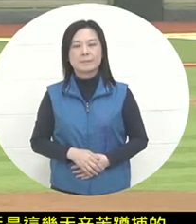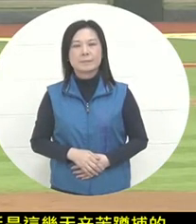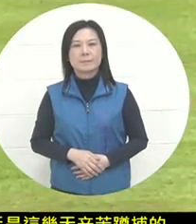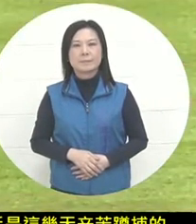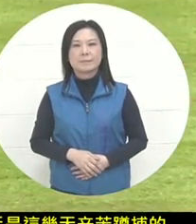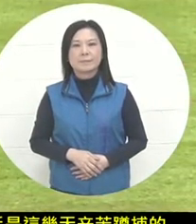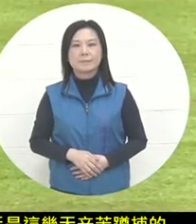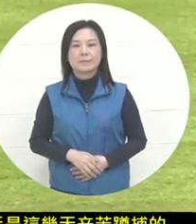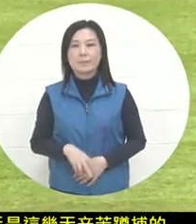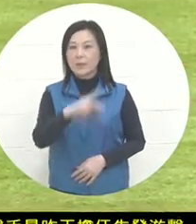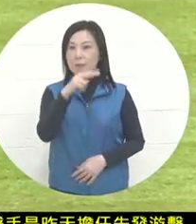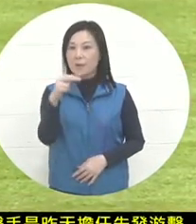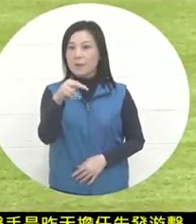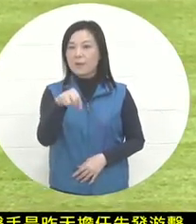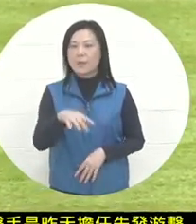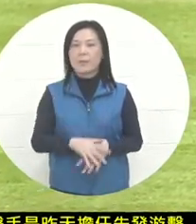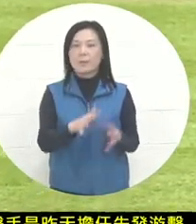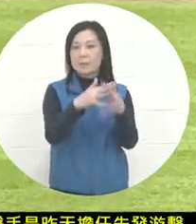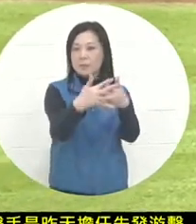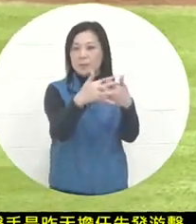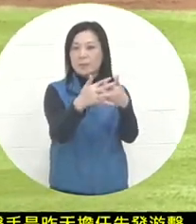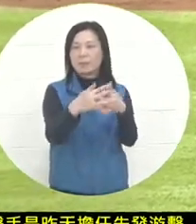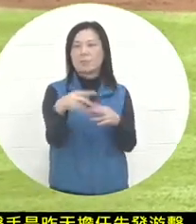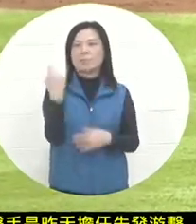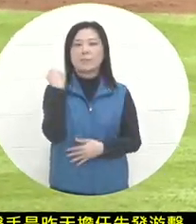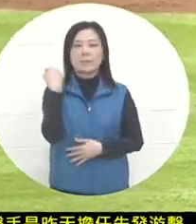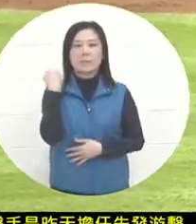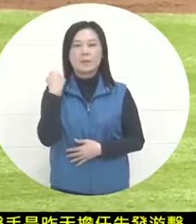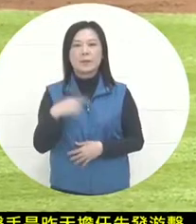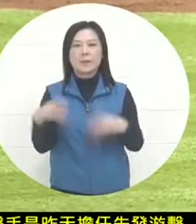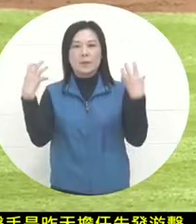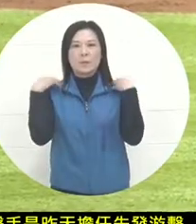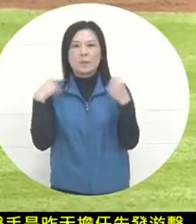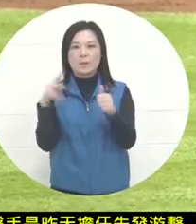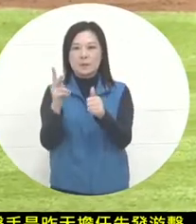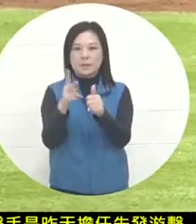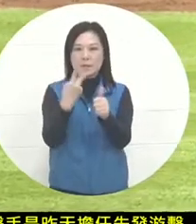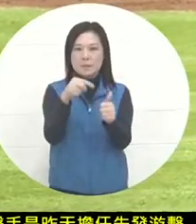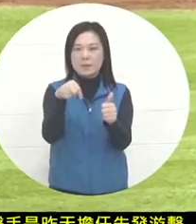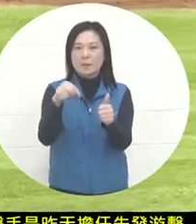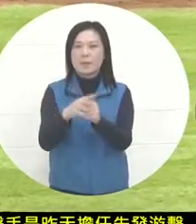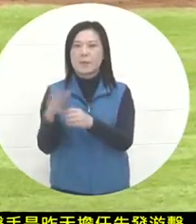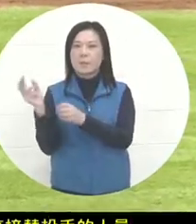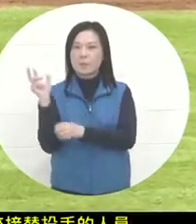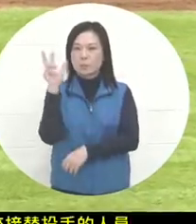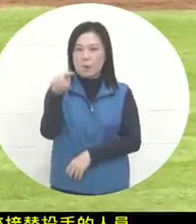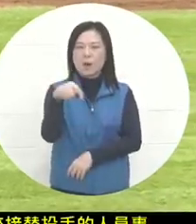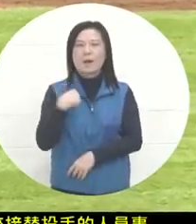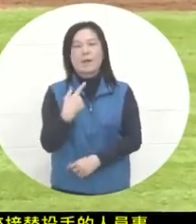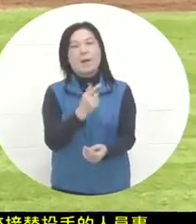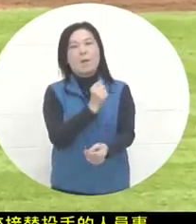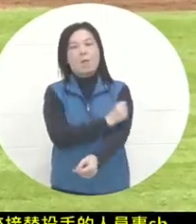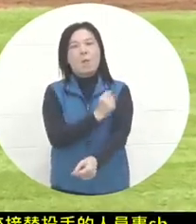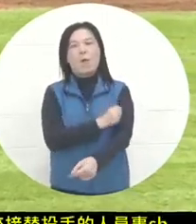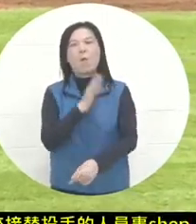The shortstop of the US team was serving as the second pitcher yesterday. Wow, it was very hard. I served as the starter on the first day